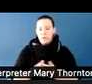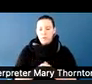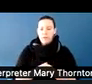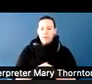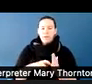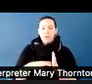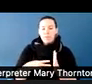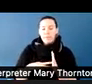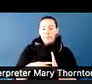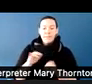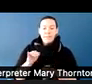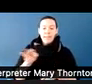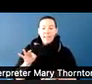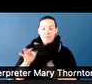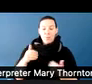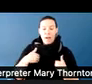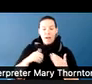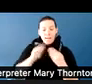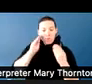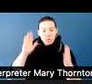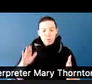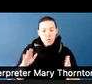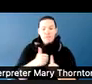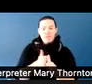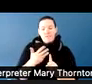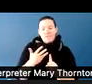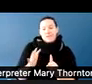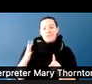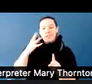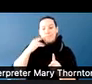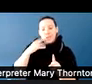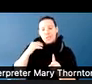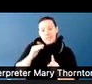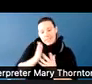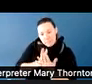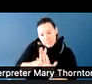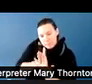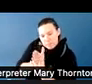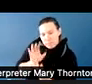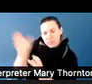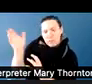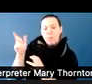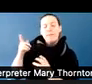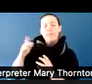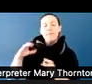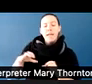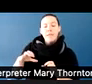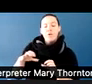behaviors in the past, or who is part of a cohort model where other students know them, if they become dysregulated,